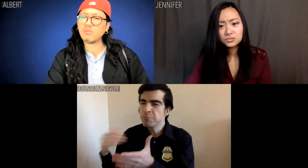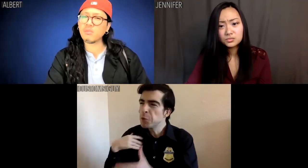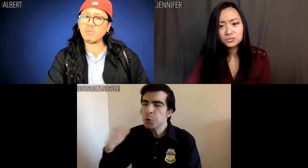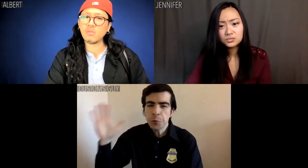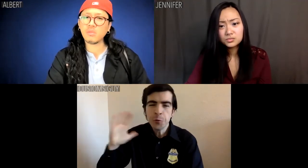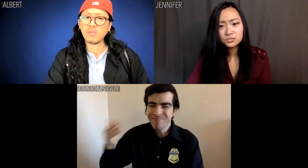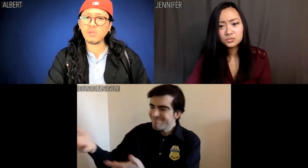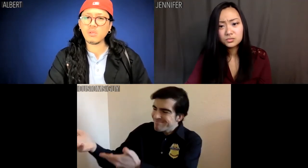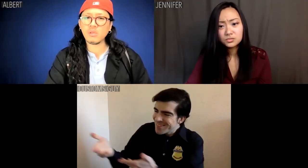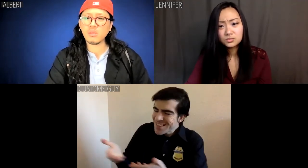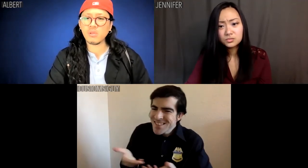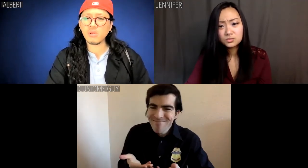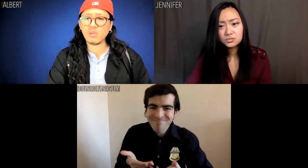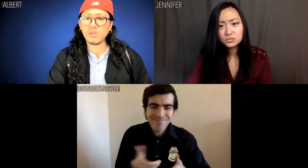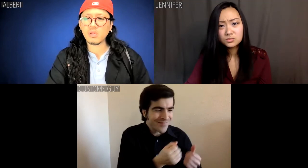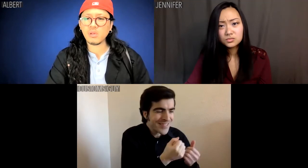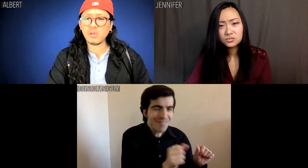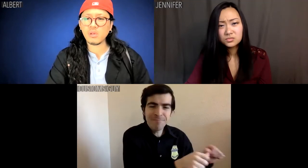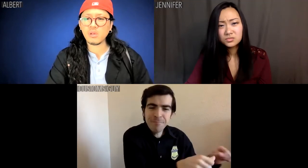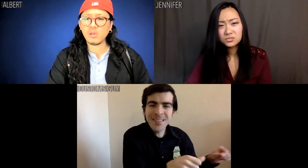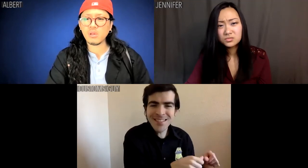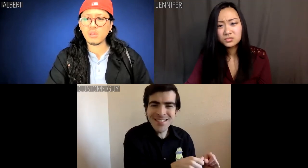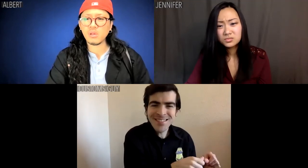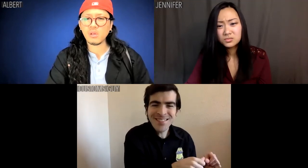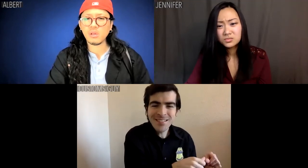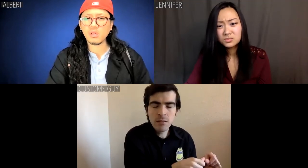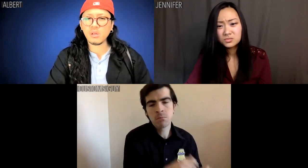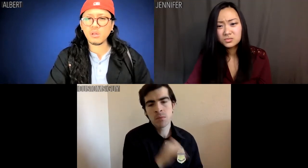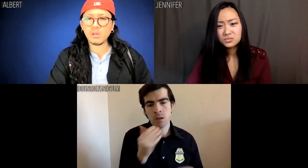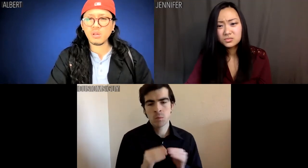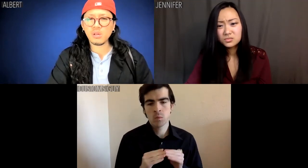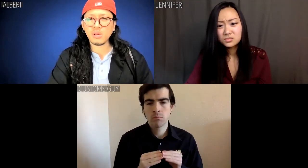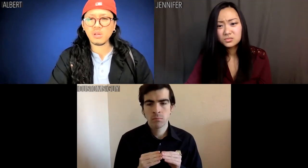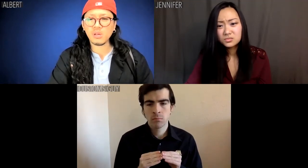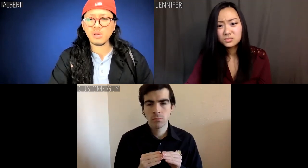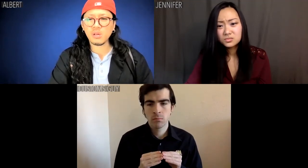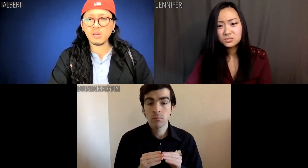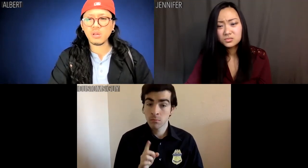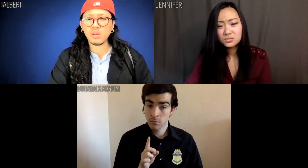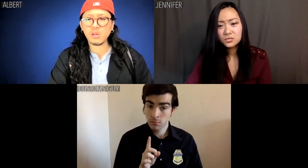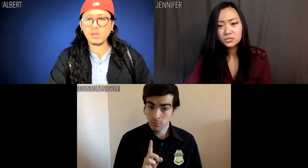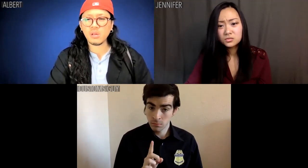Boy, we used to welcome asylum seekers. Not any more, Jack.